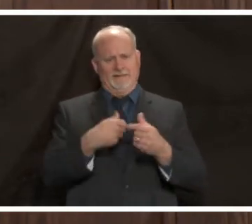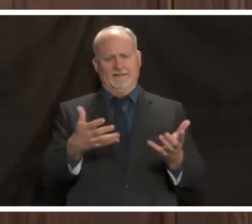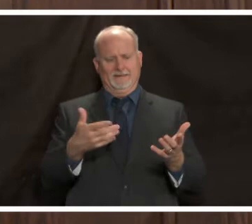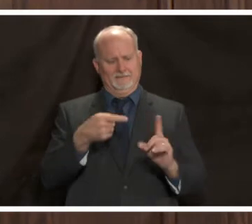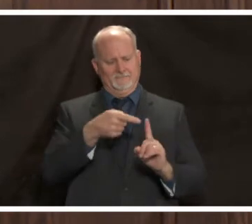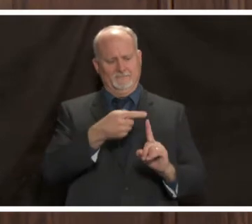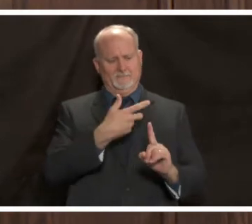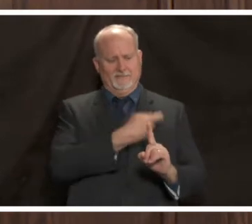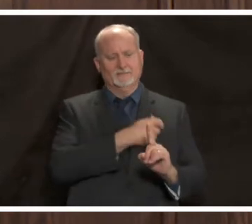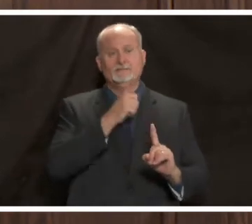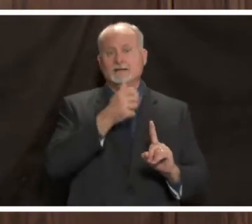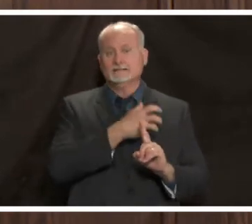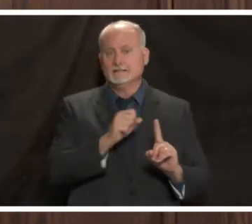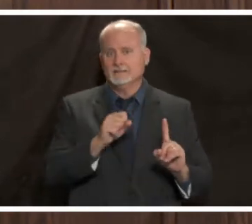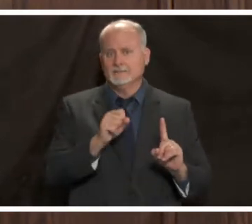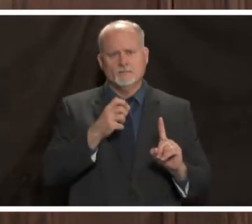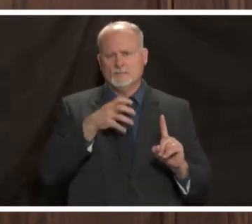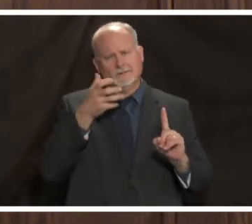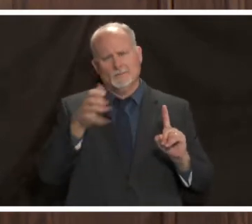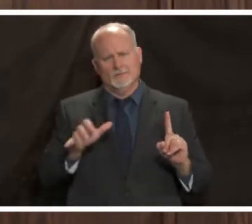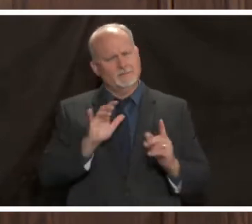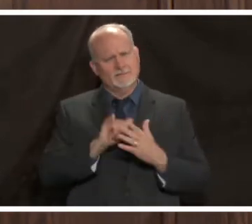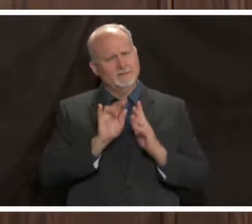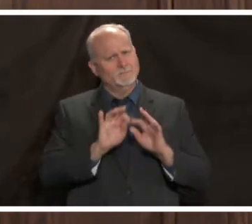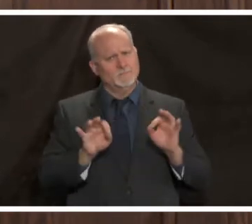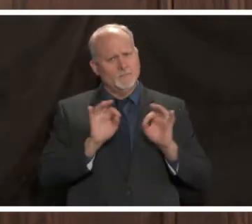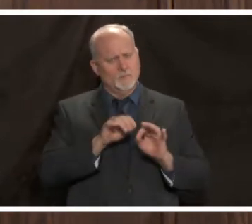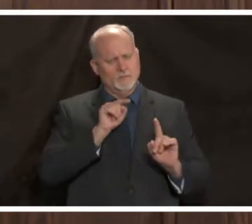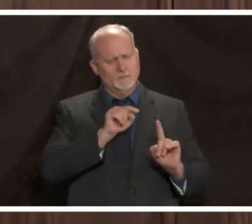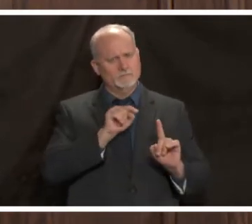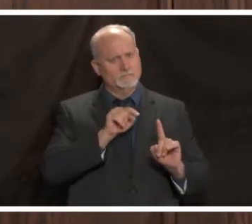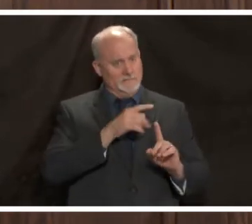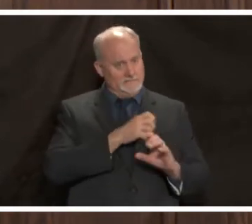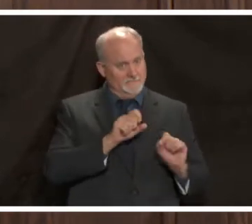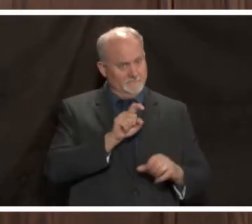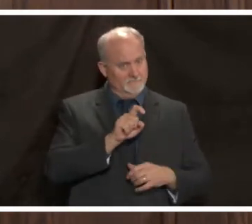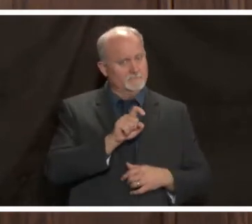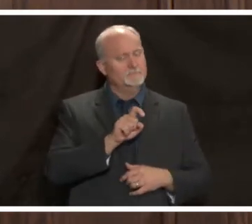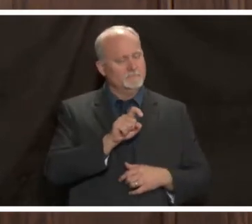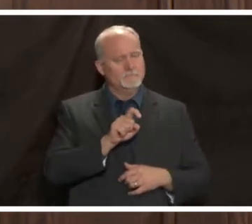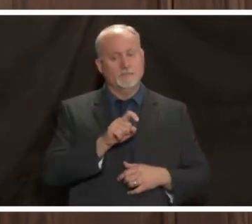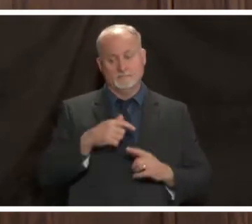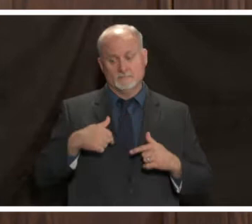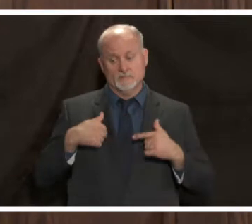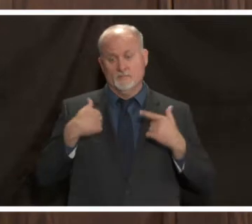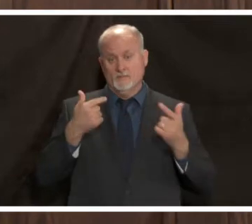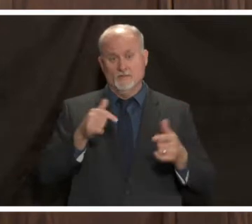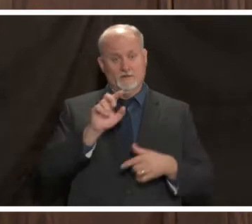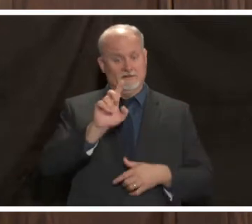that isn't safe that's critical but so far all the data i've seen show that these vaccines are